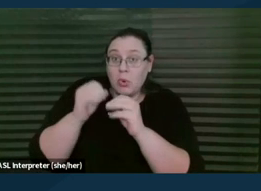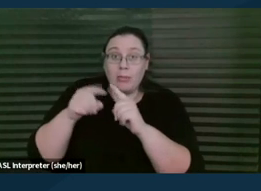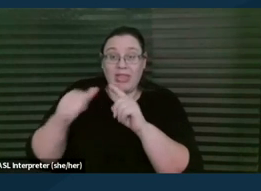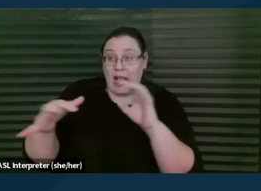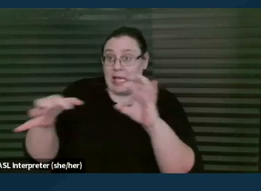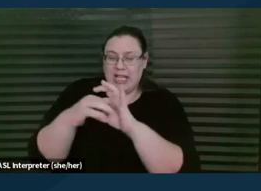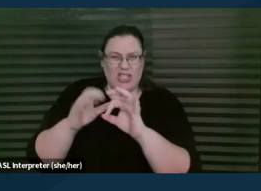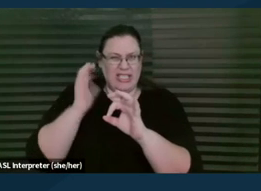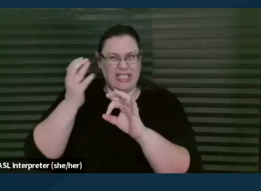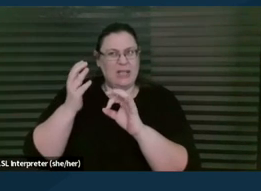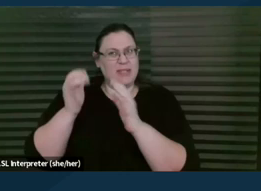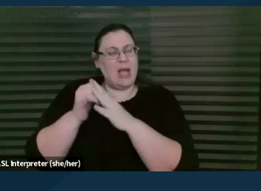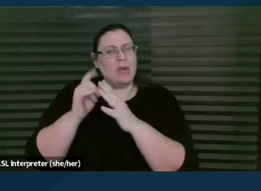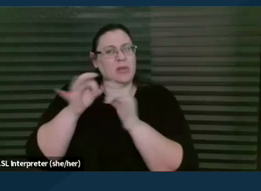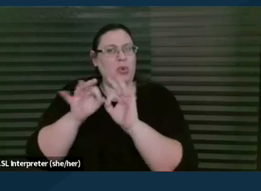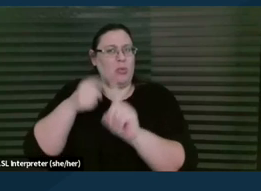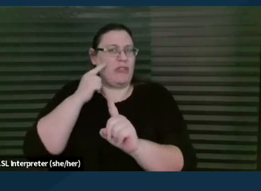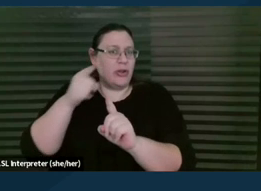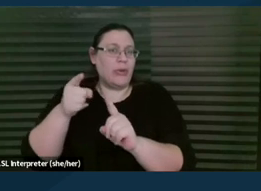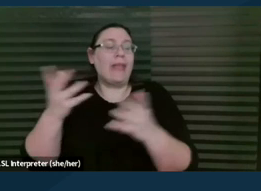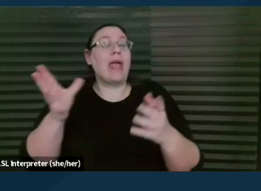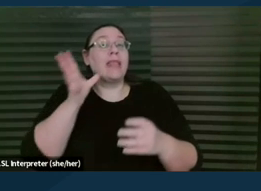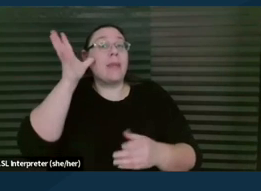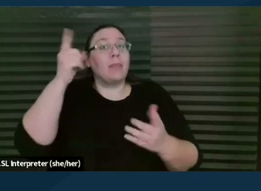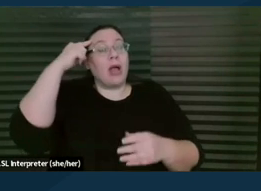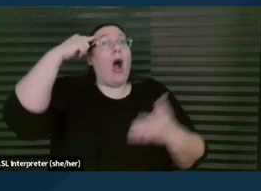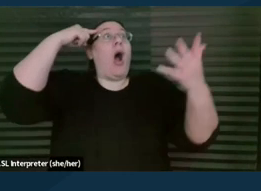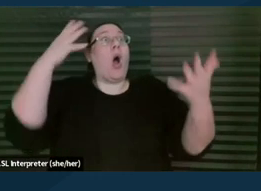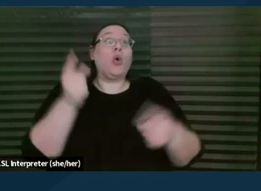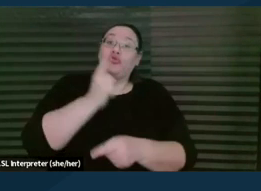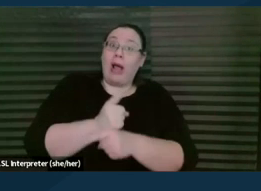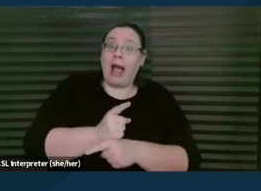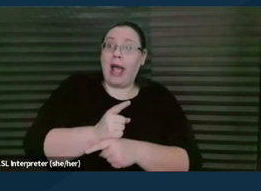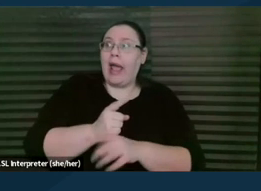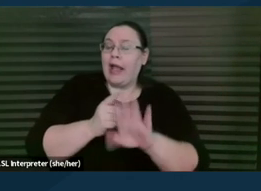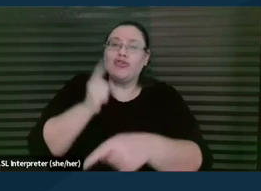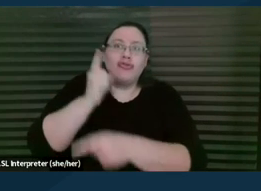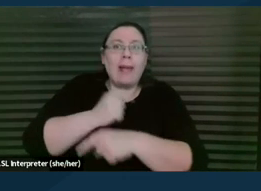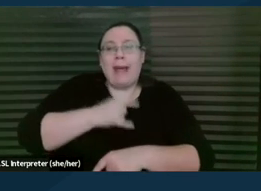you really wanted to make." And then the parent will kind of remember, oh, that's right. Yeah, by the way, my kid has panic attacks when we get to school.